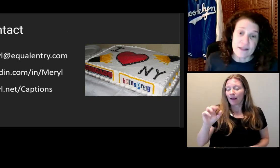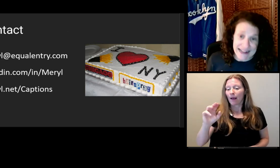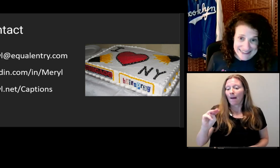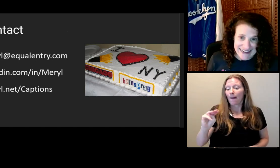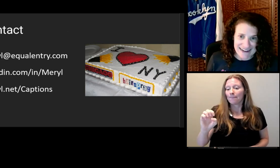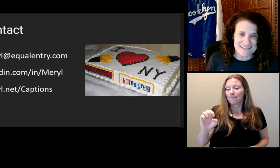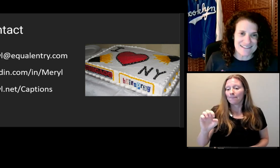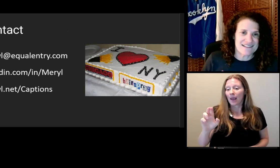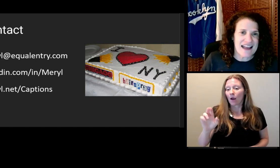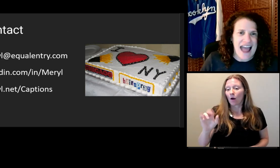On LinkedIn.